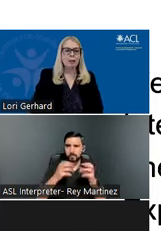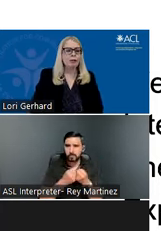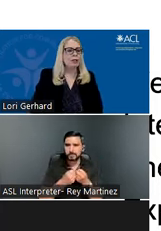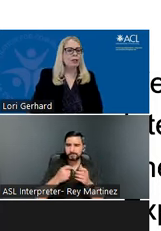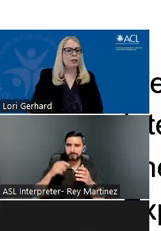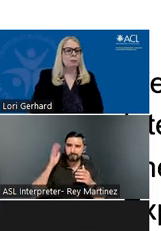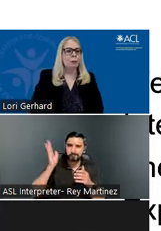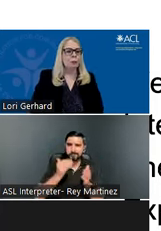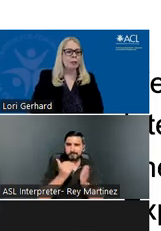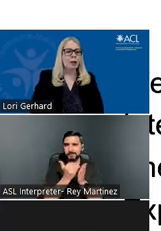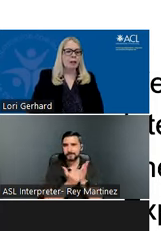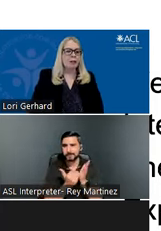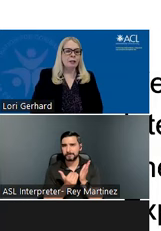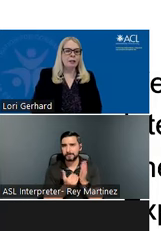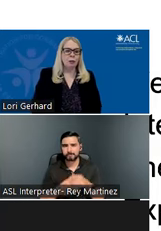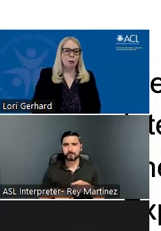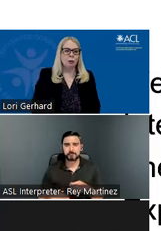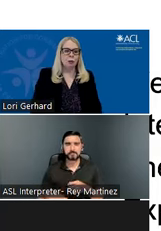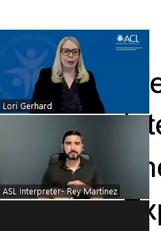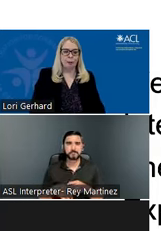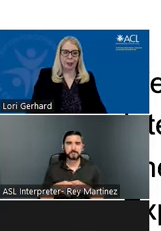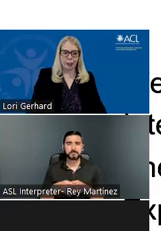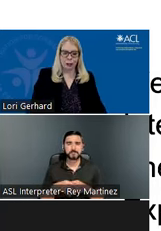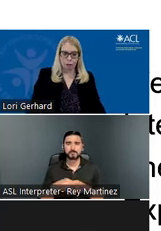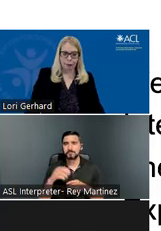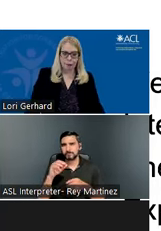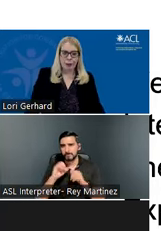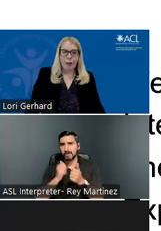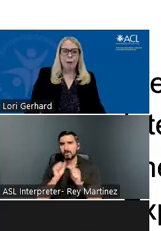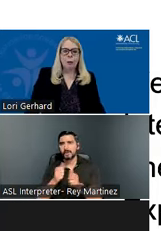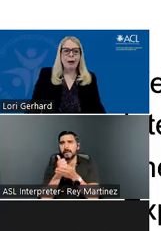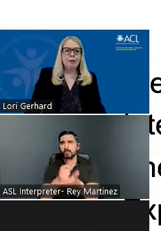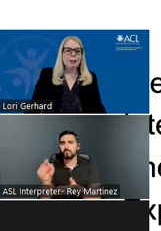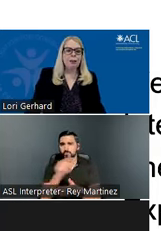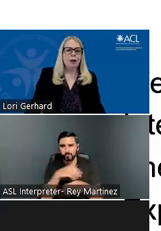services and supports to individuals with traumatic brain injury. We will have several